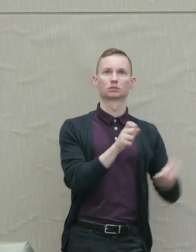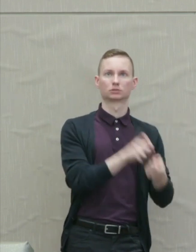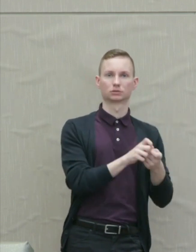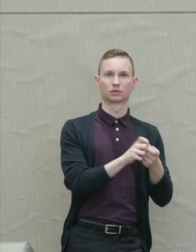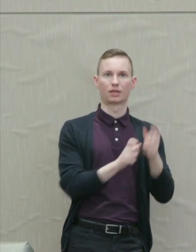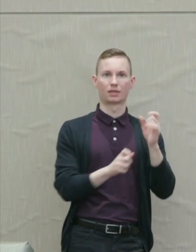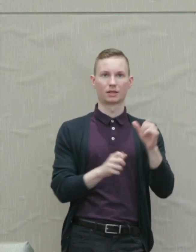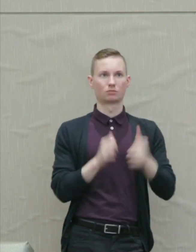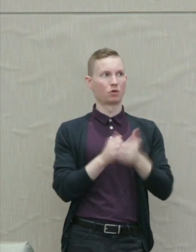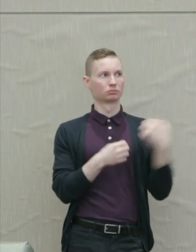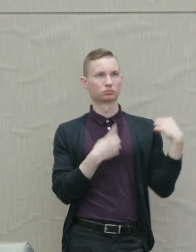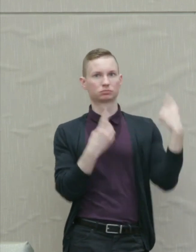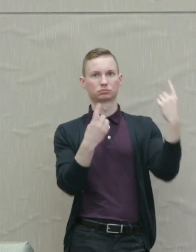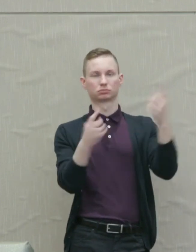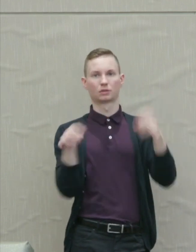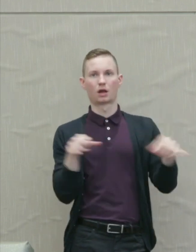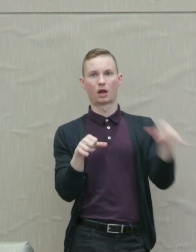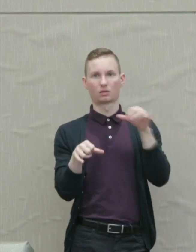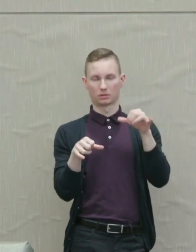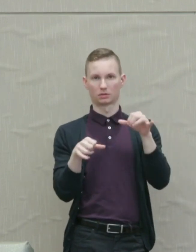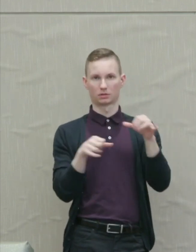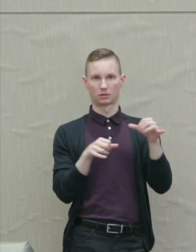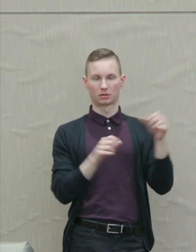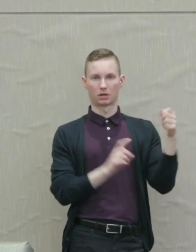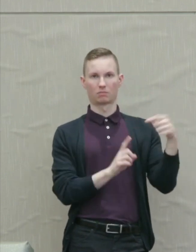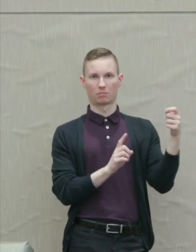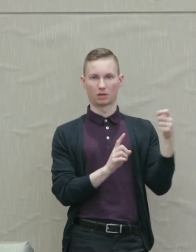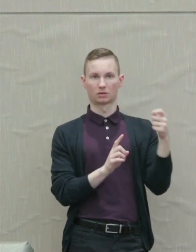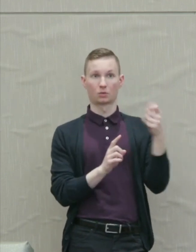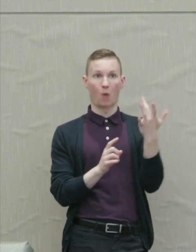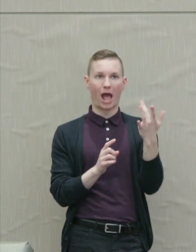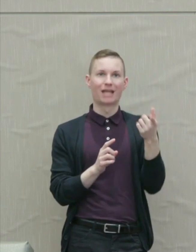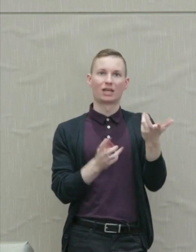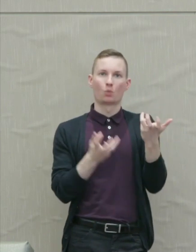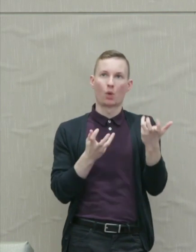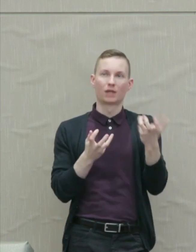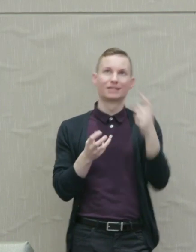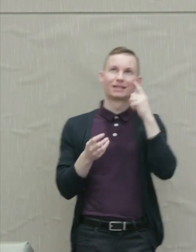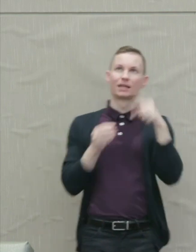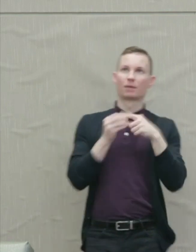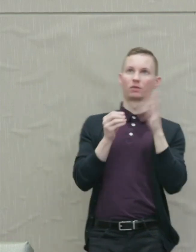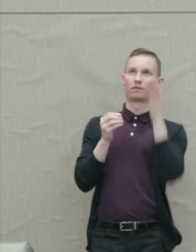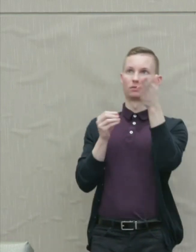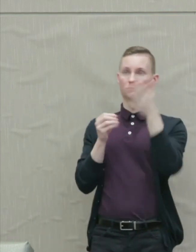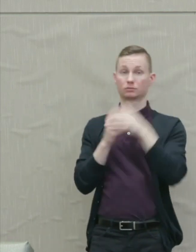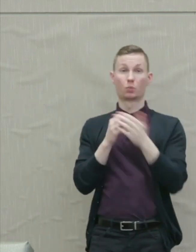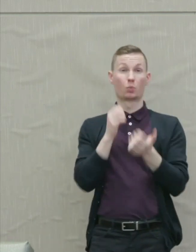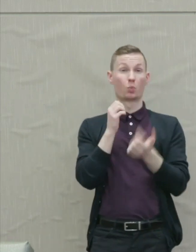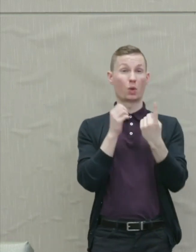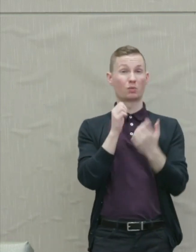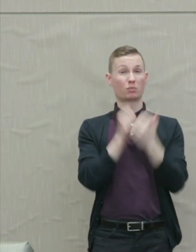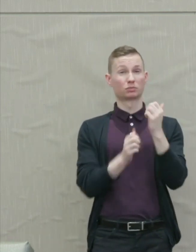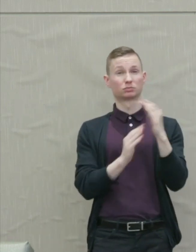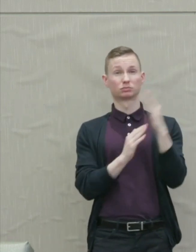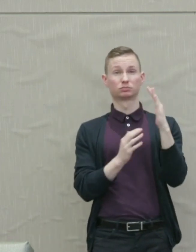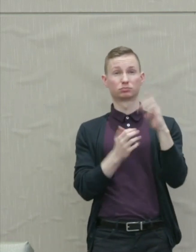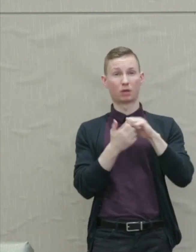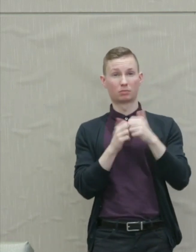the sake of democracy and the future. Martha Nussbaum: One of the trickiest problems in politics is to persist in a determined